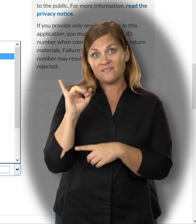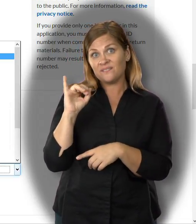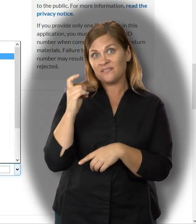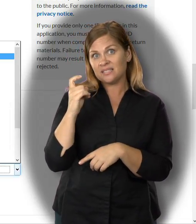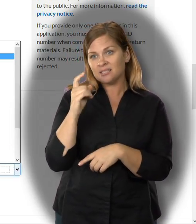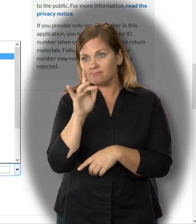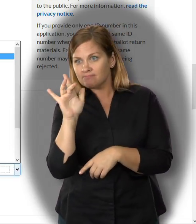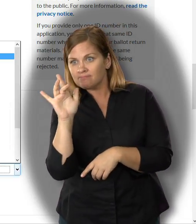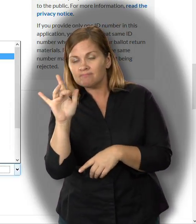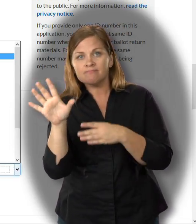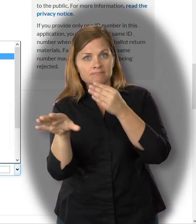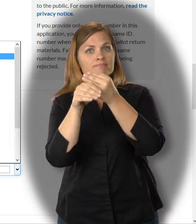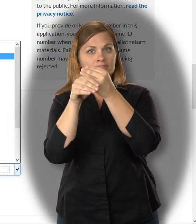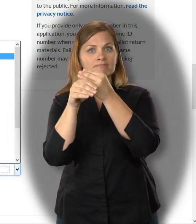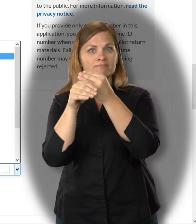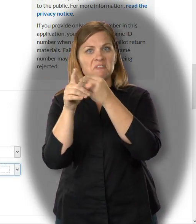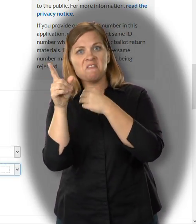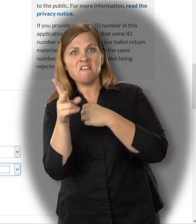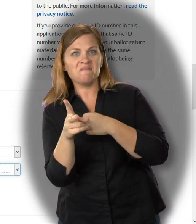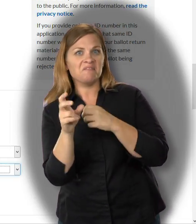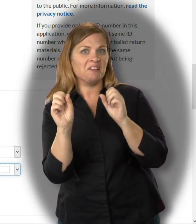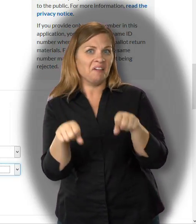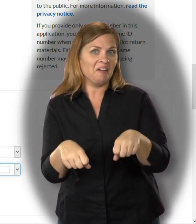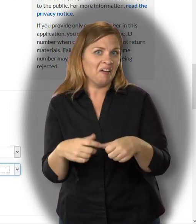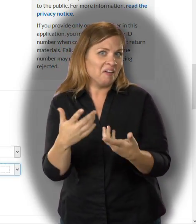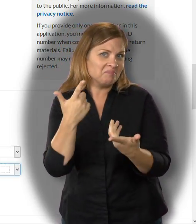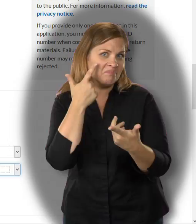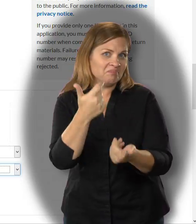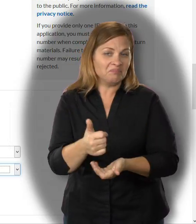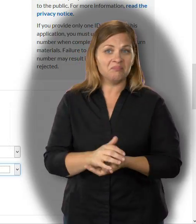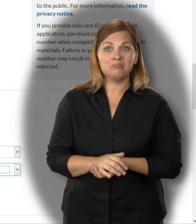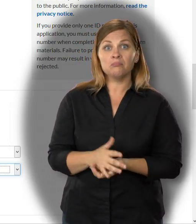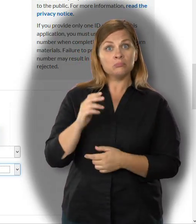If you have an unusual address, like 325 1/2,